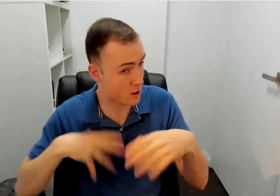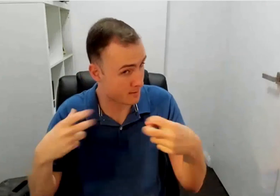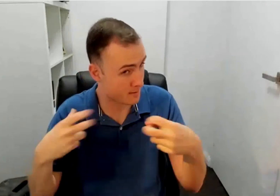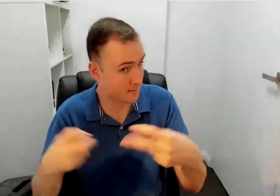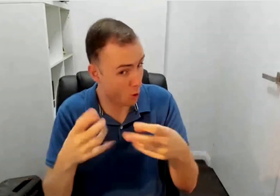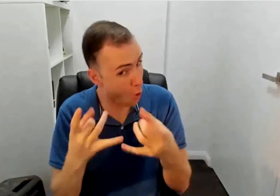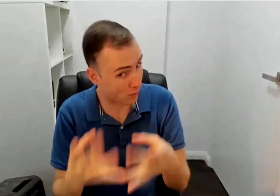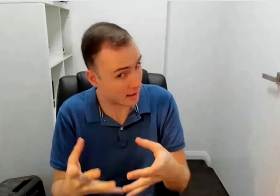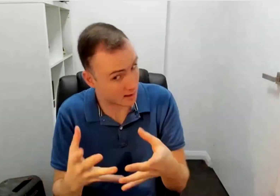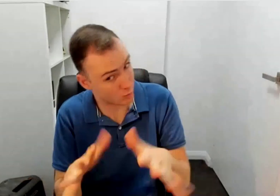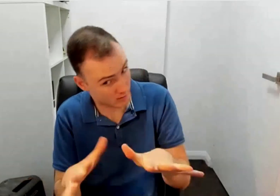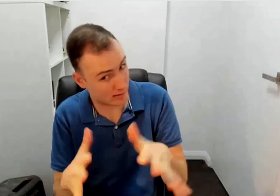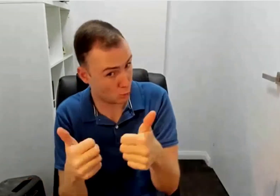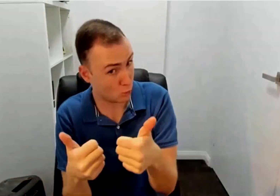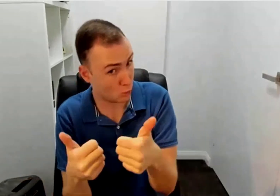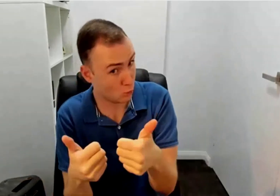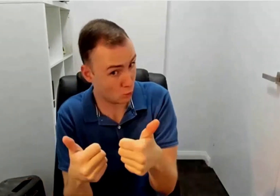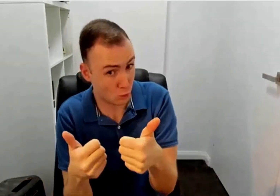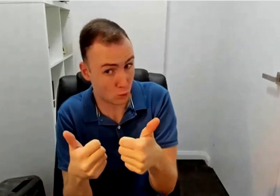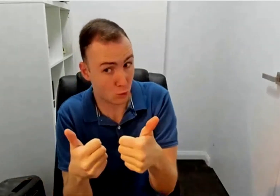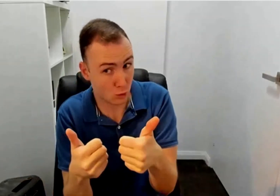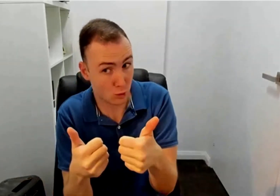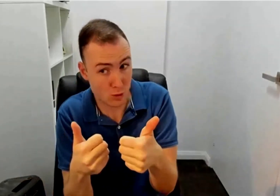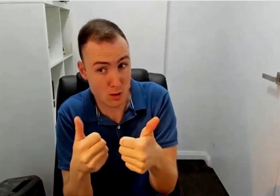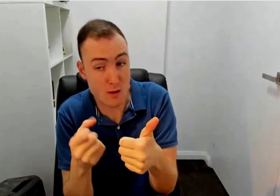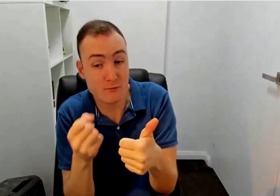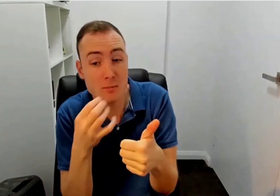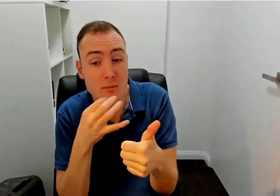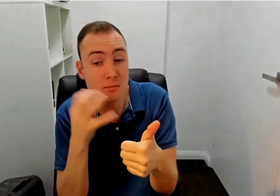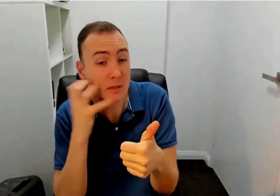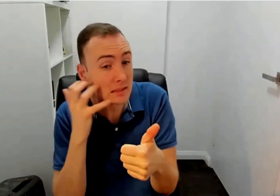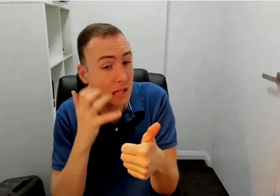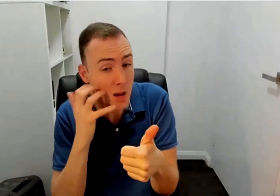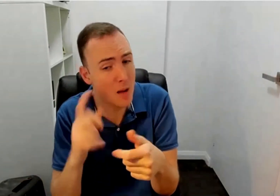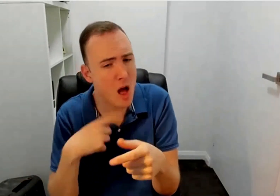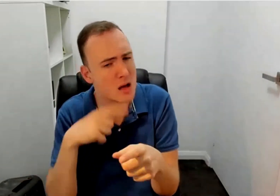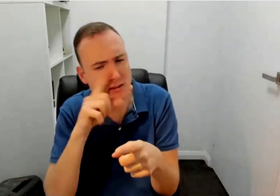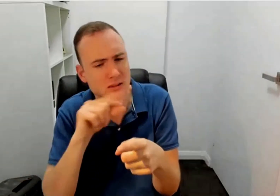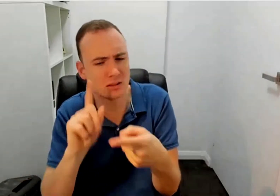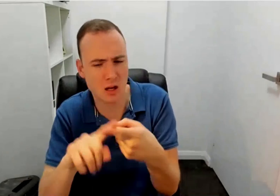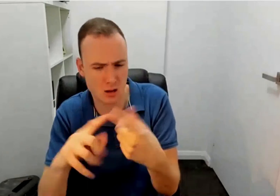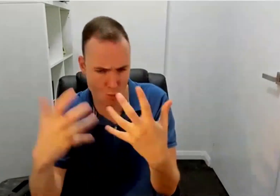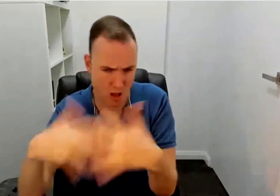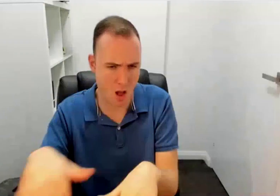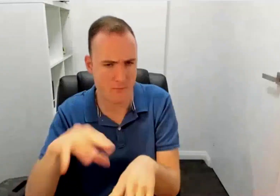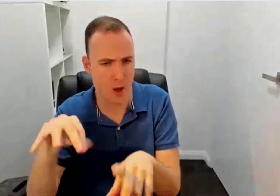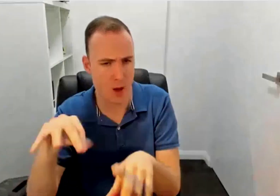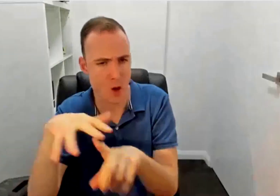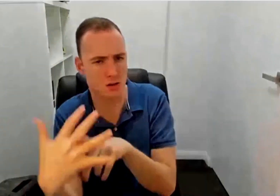Order really good quality order generated captions the moment the technology still needs some work and there are some mistakes